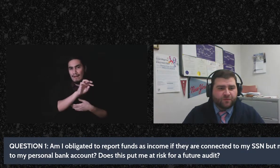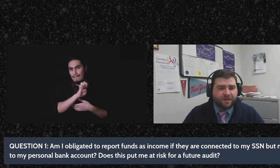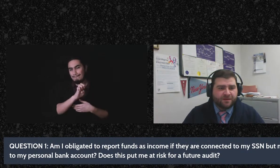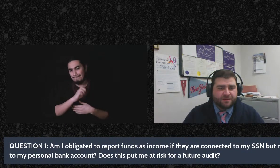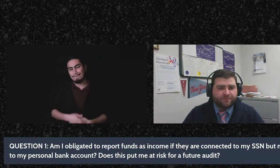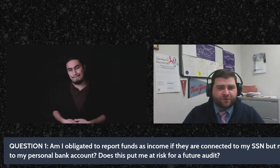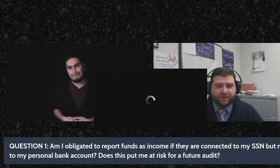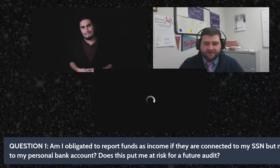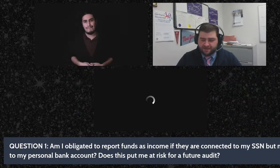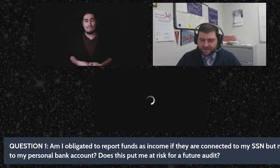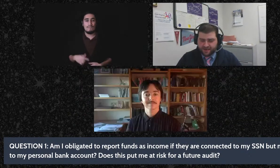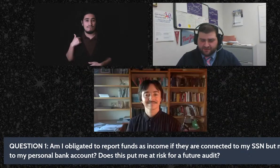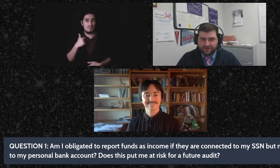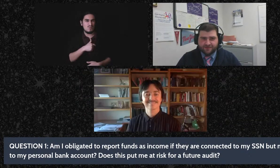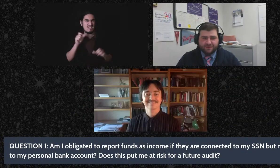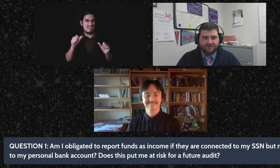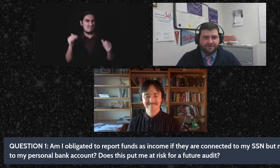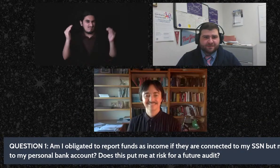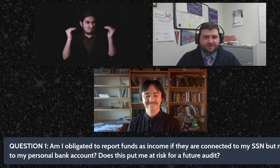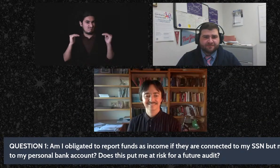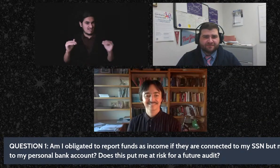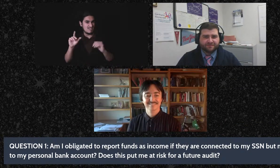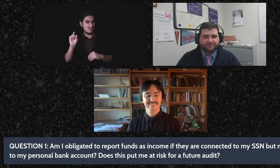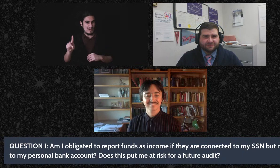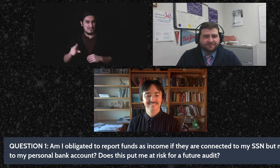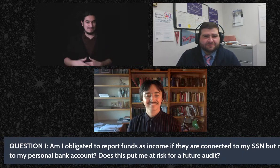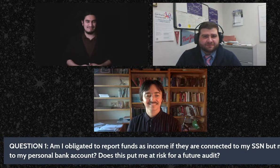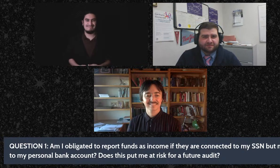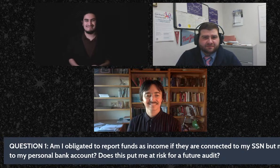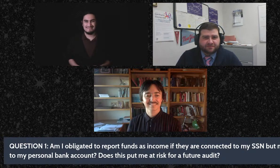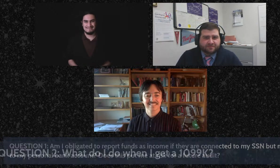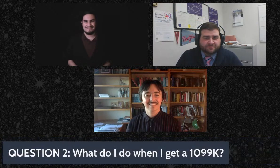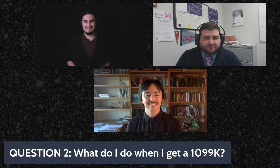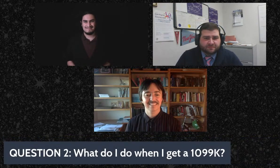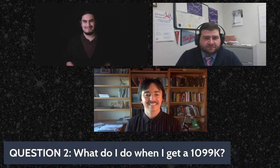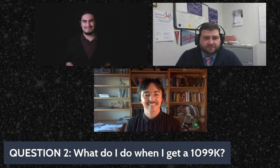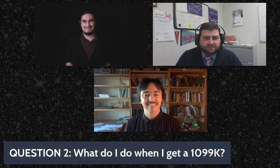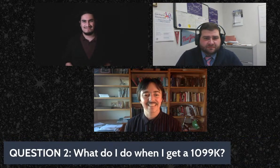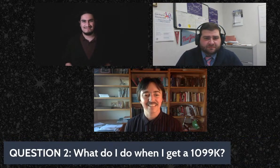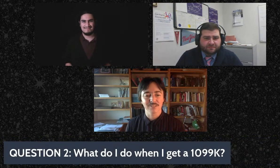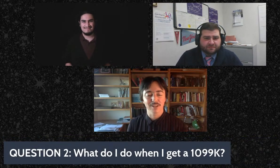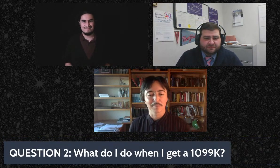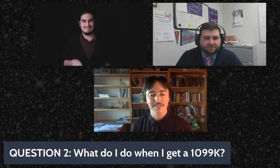We can move on to the next question. DEAN: Thank you Robert. ROBERT: